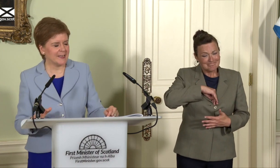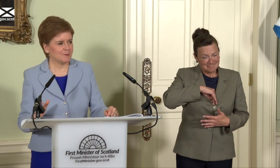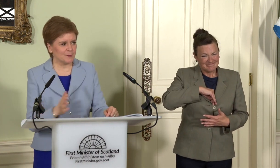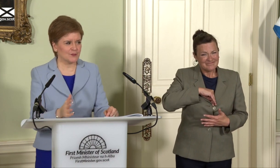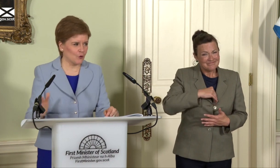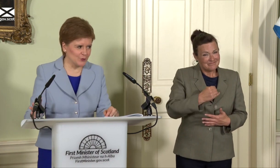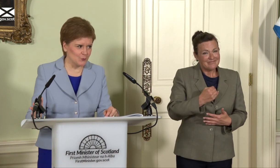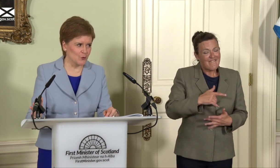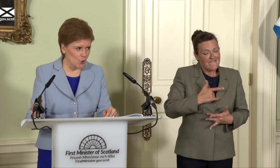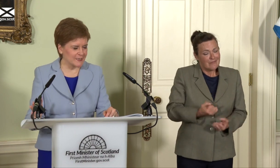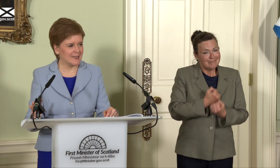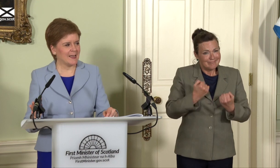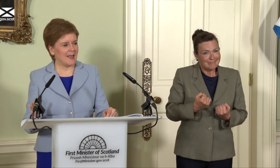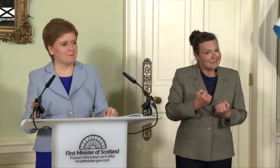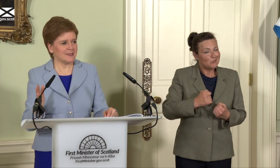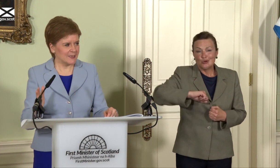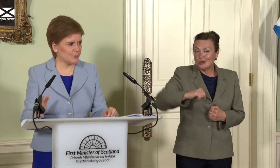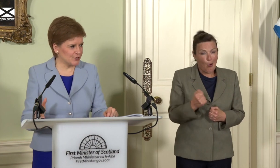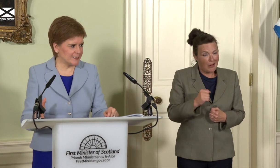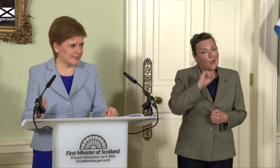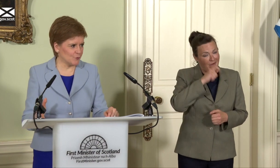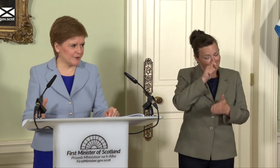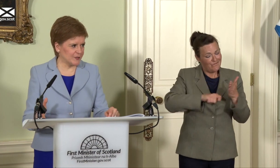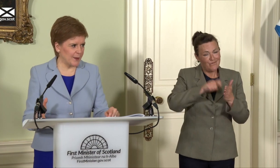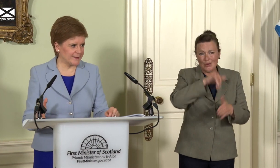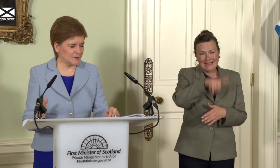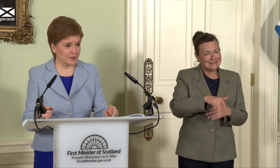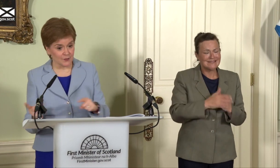people in Scotland will not miss the opportunity to vote for independence, because